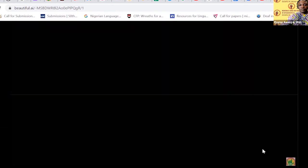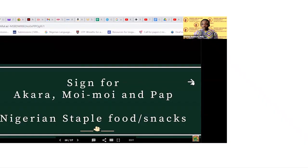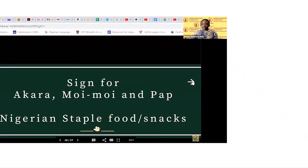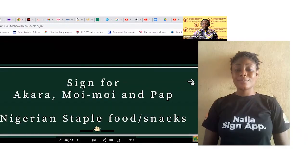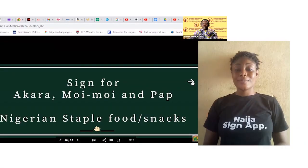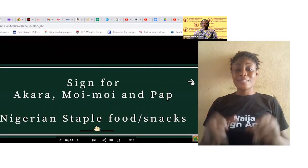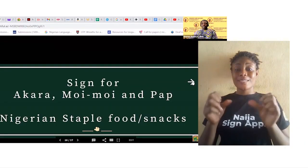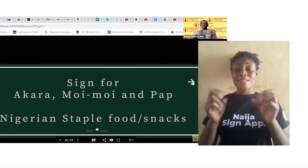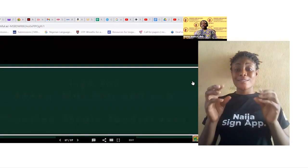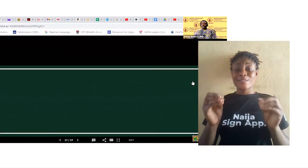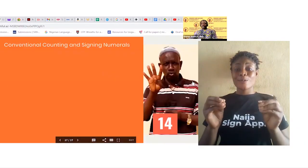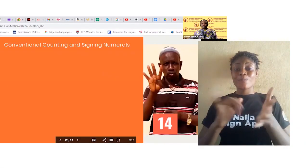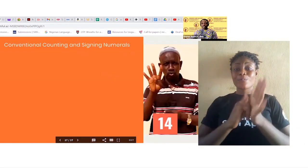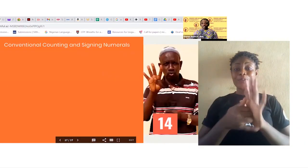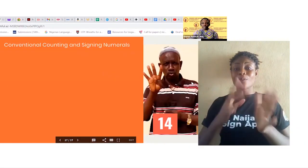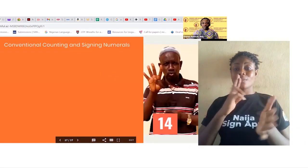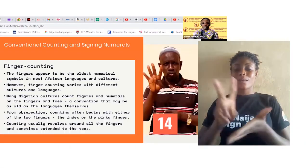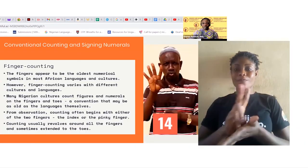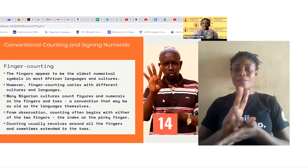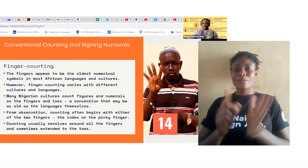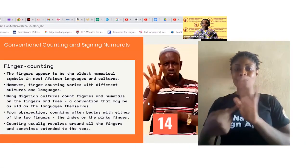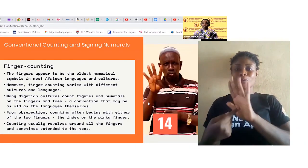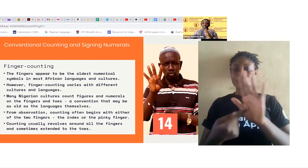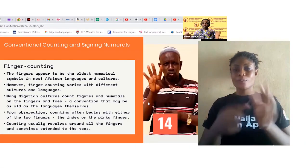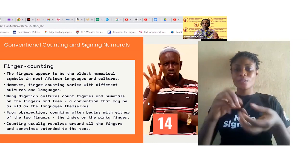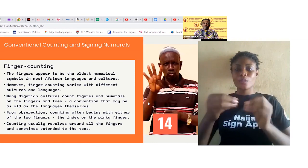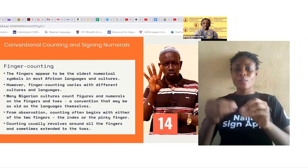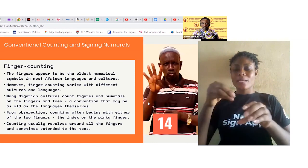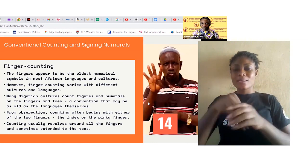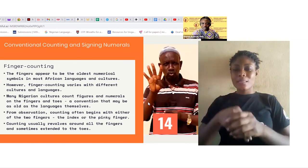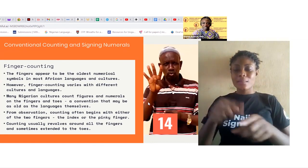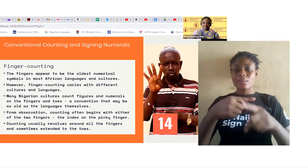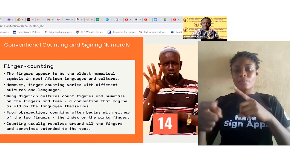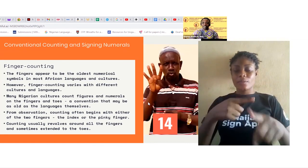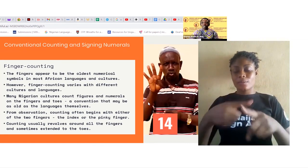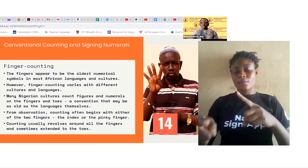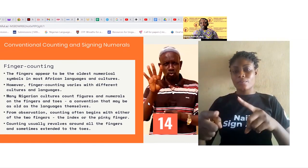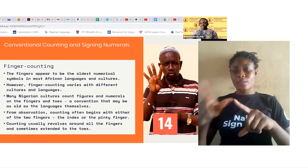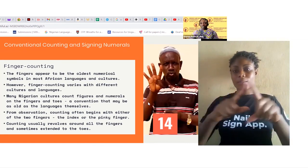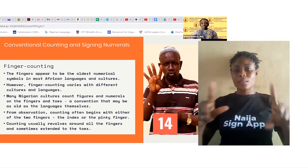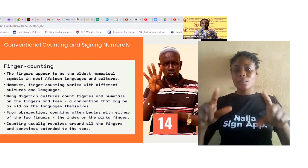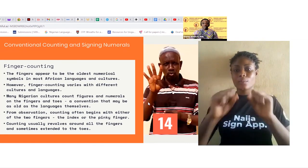So those are videos showing numerals in the different sign language systems that we